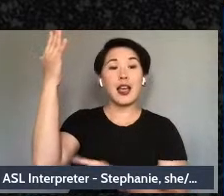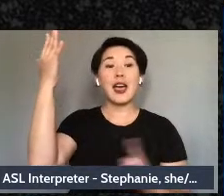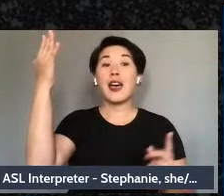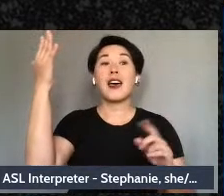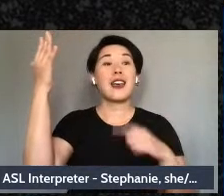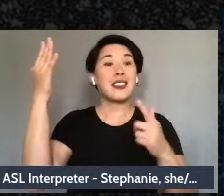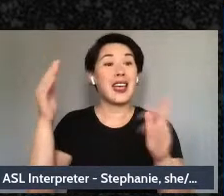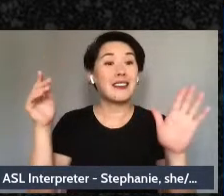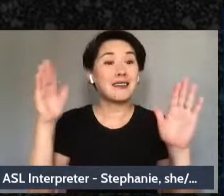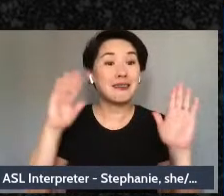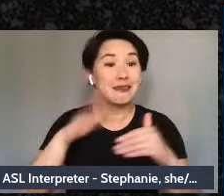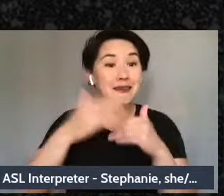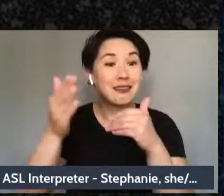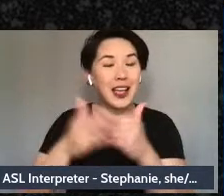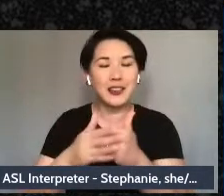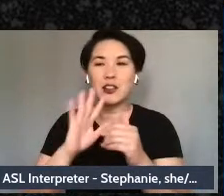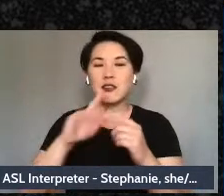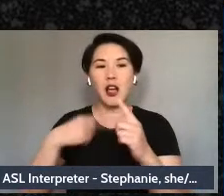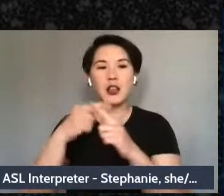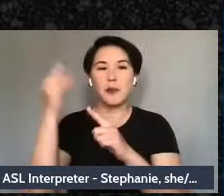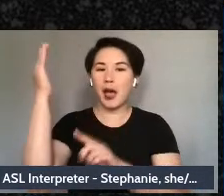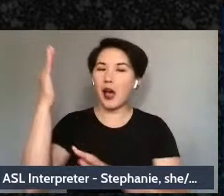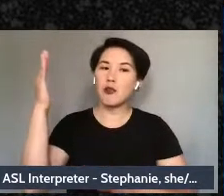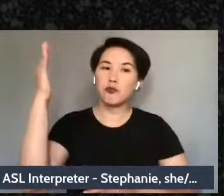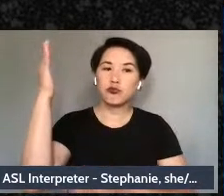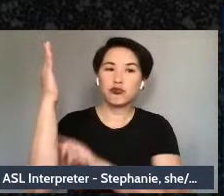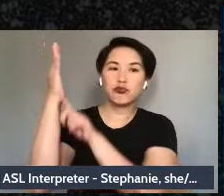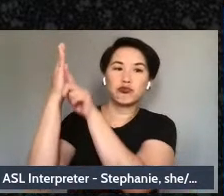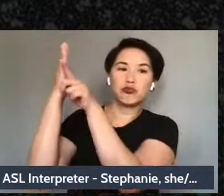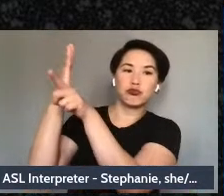and collectively think about what are the mechanisms of delivery that are born